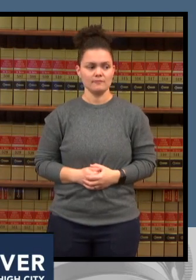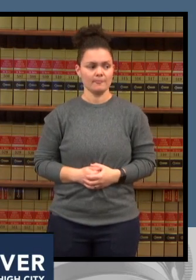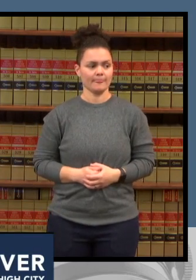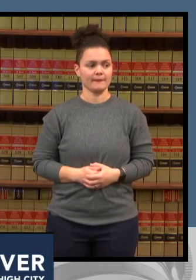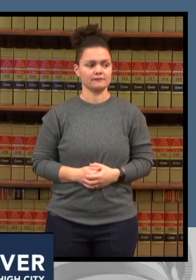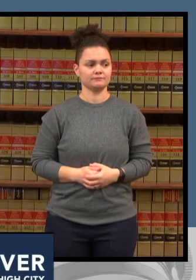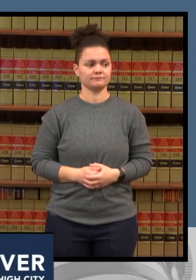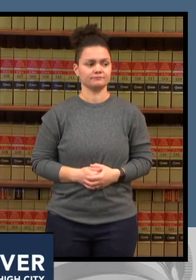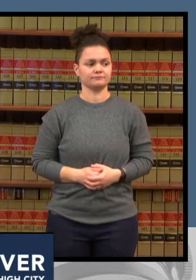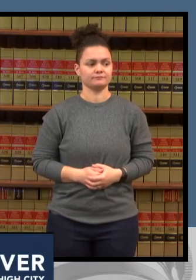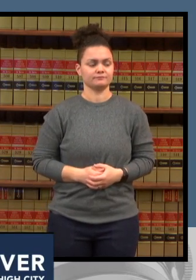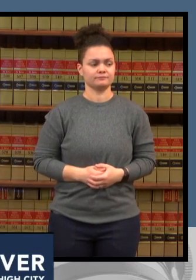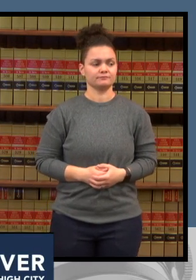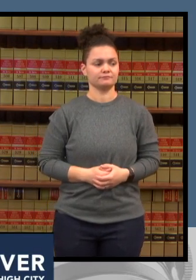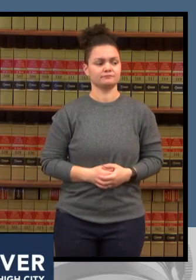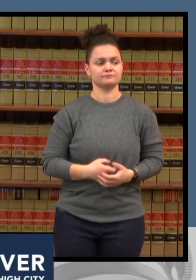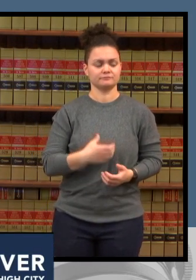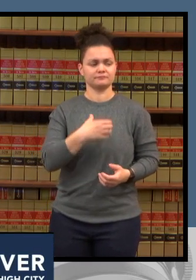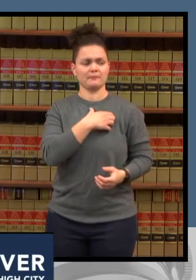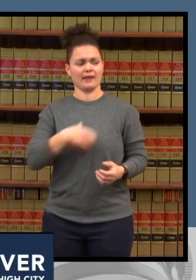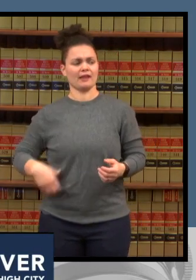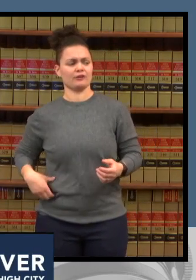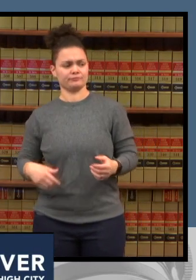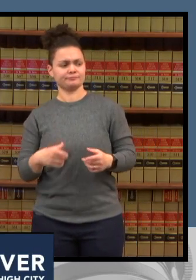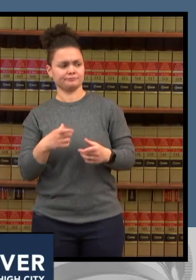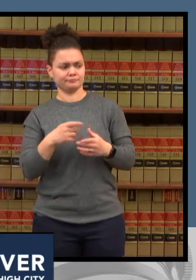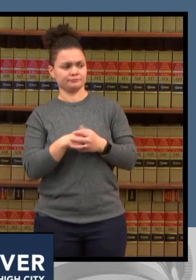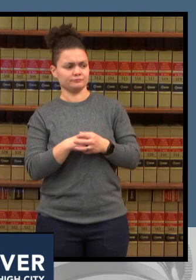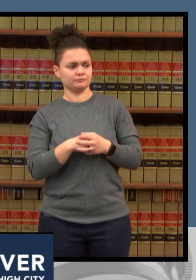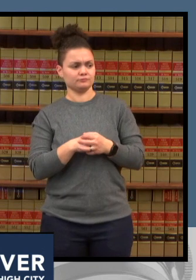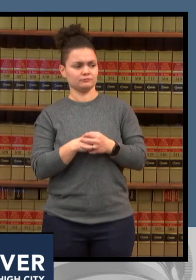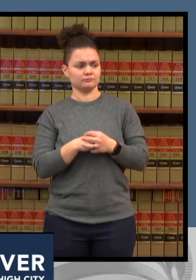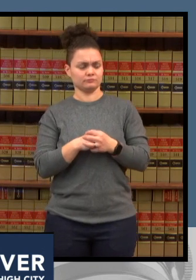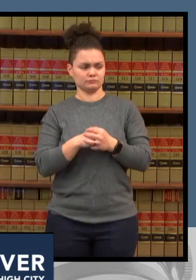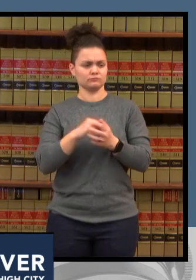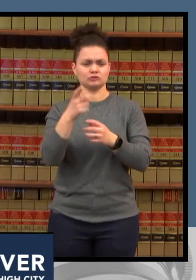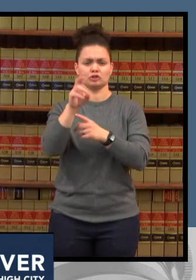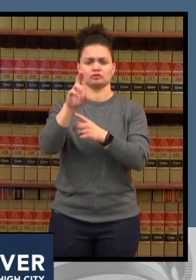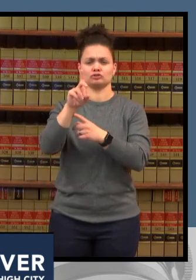yeah thank you mayor uh i just wanted to agree with bob in the counties that we provide services